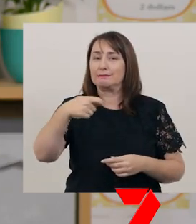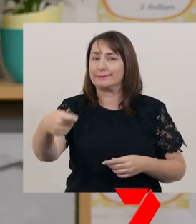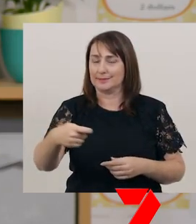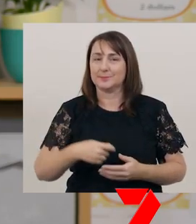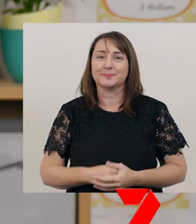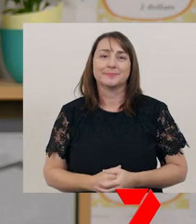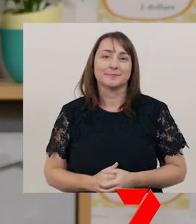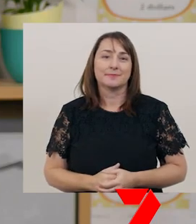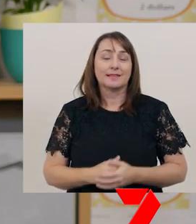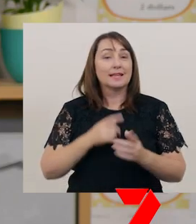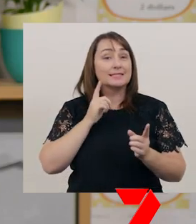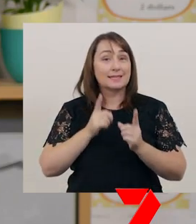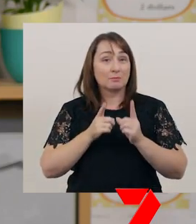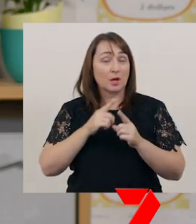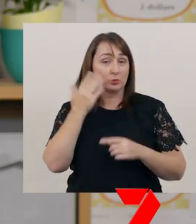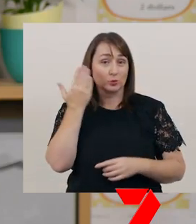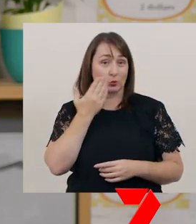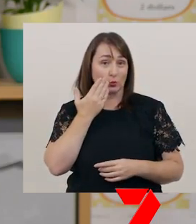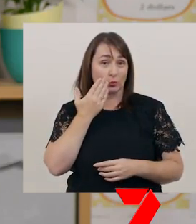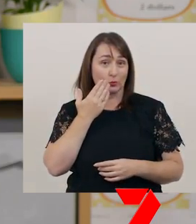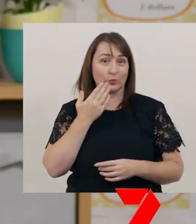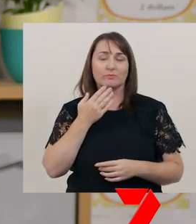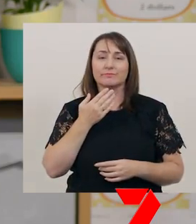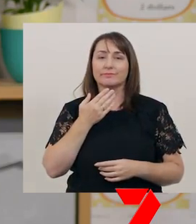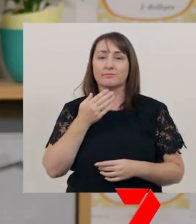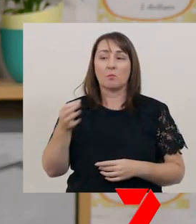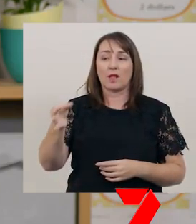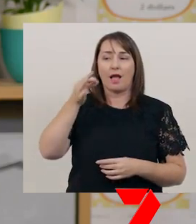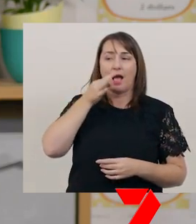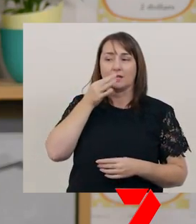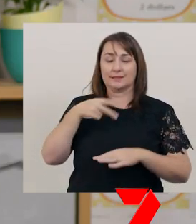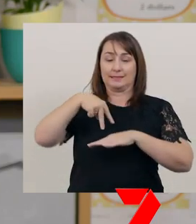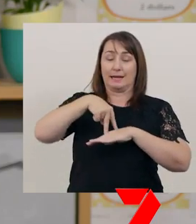Sometimes in school, you will be asked to present to your class,